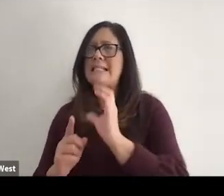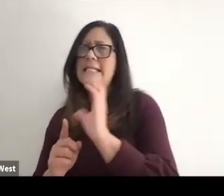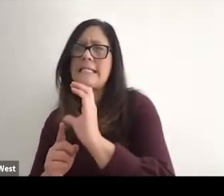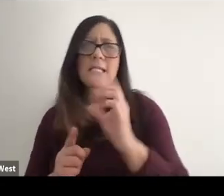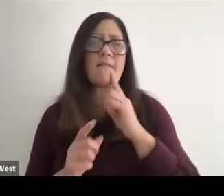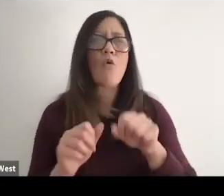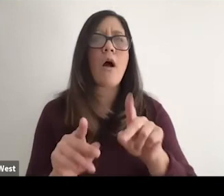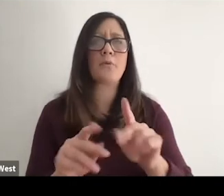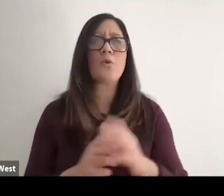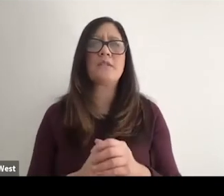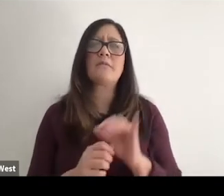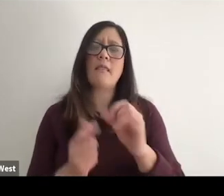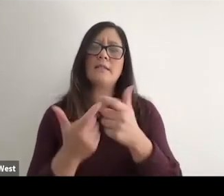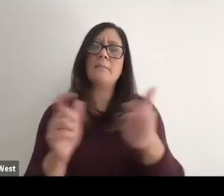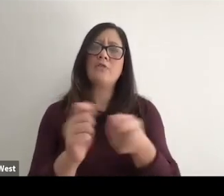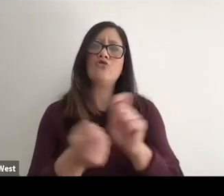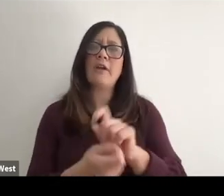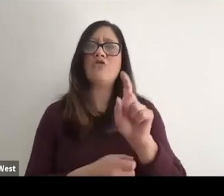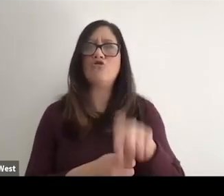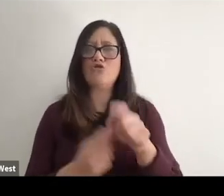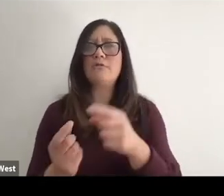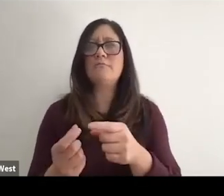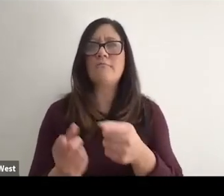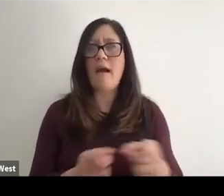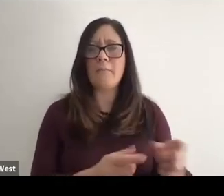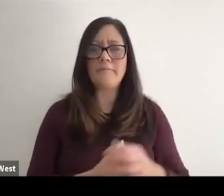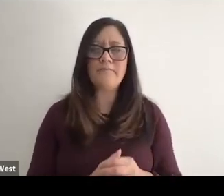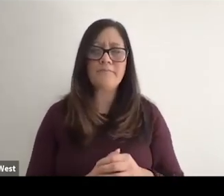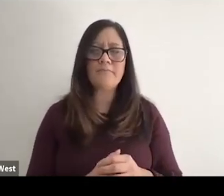that's the big shift that we need to make. Some sports are more geared towards that,